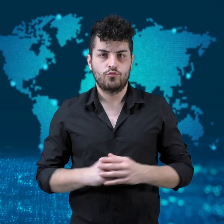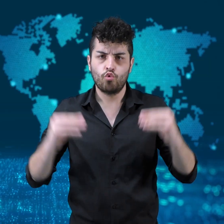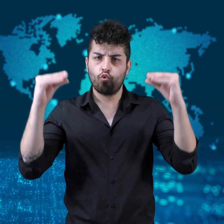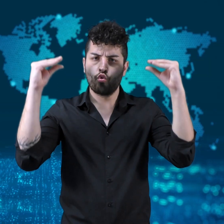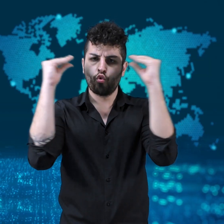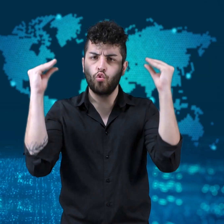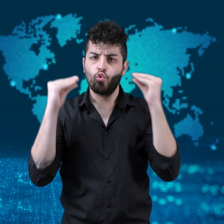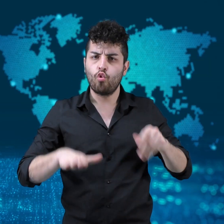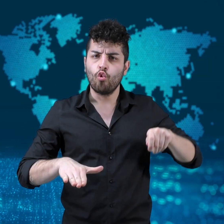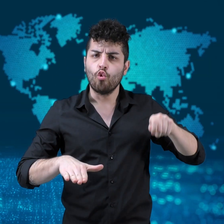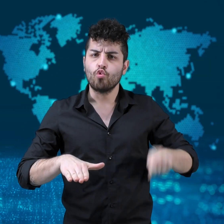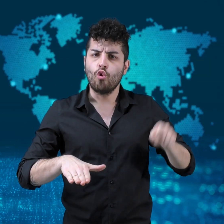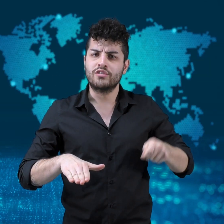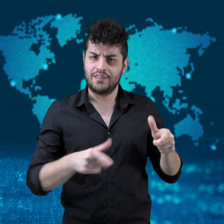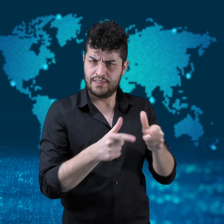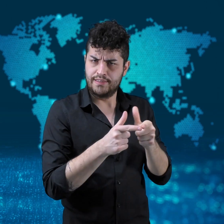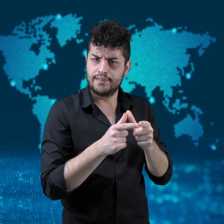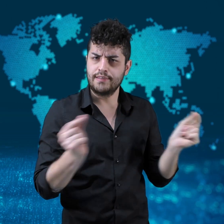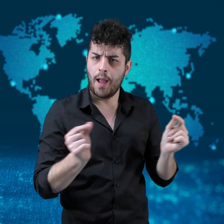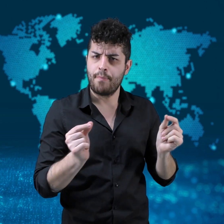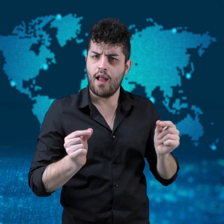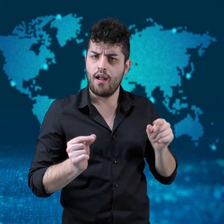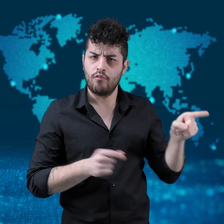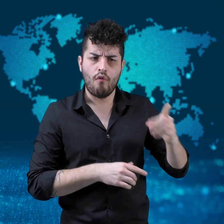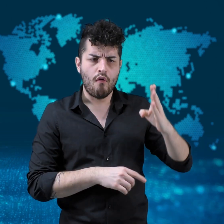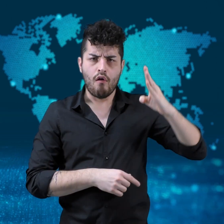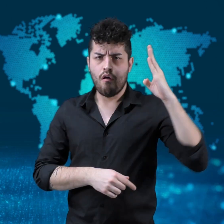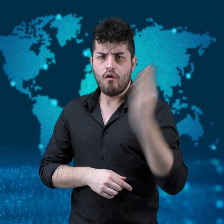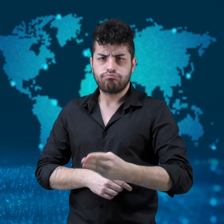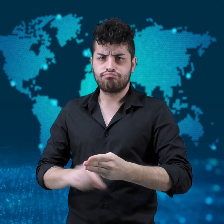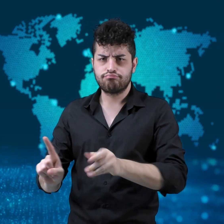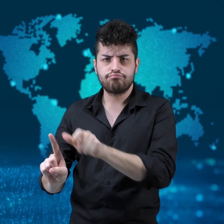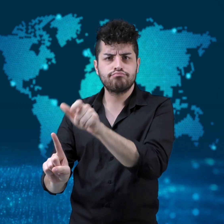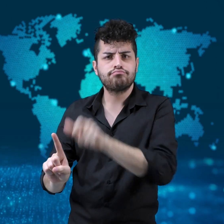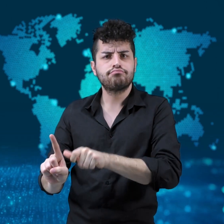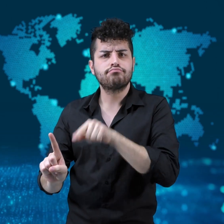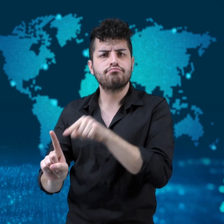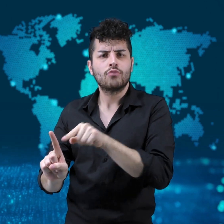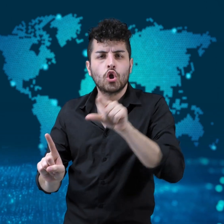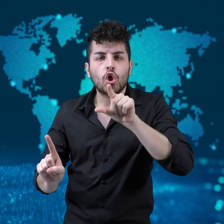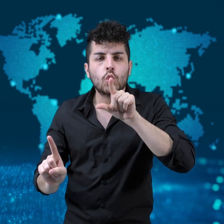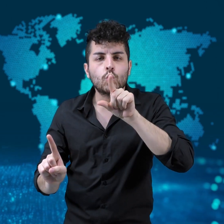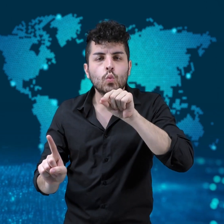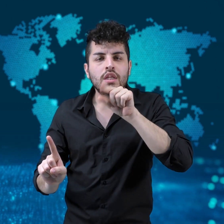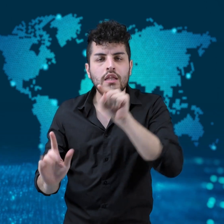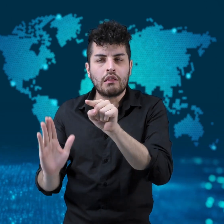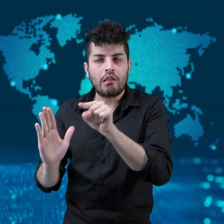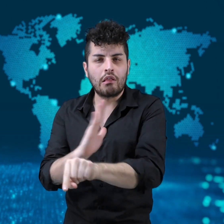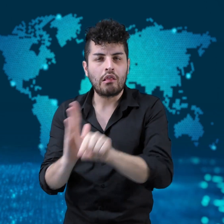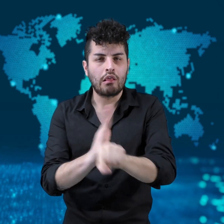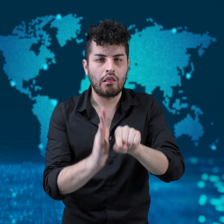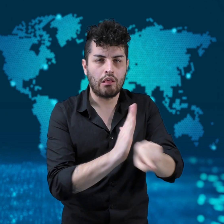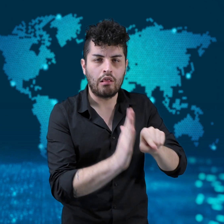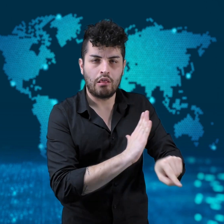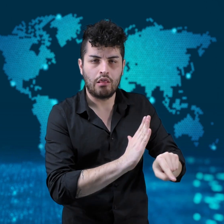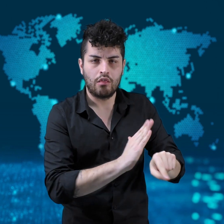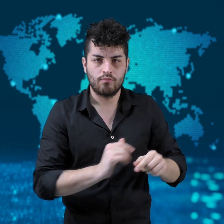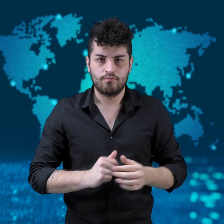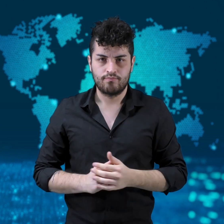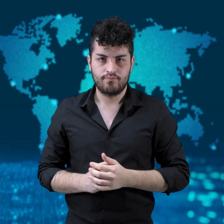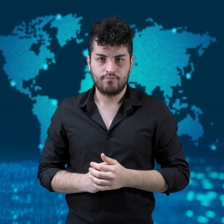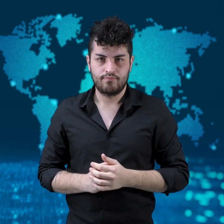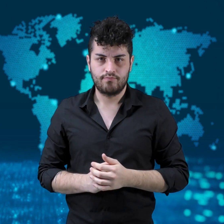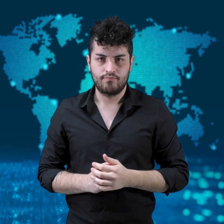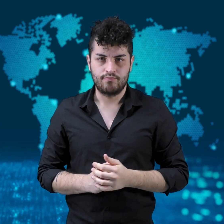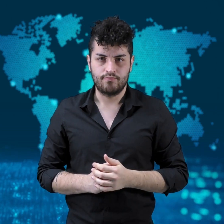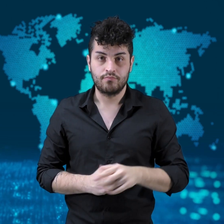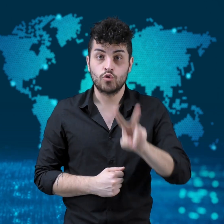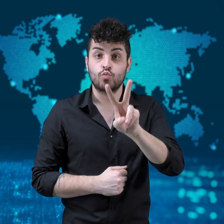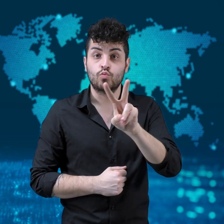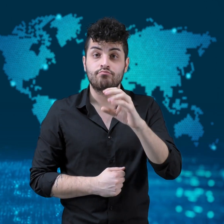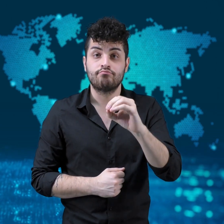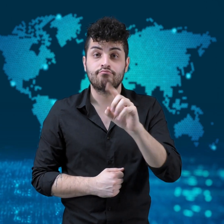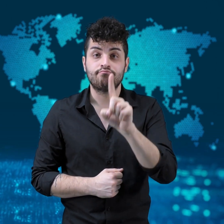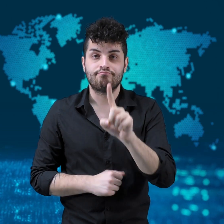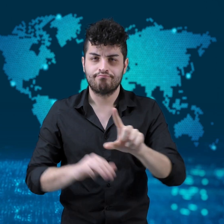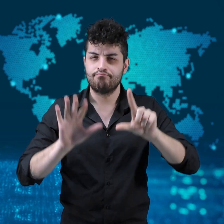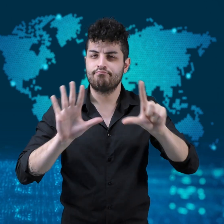[Nicola]: A Japanese court sentenced the “Twitter Killer” to death.